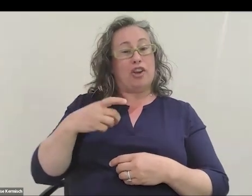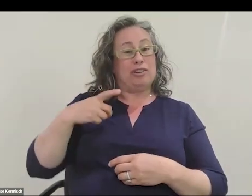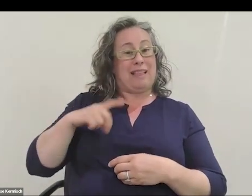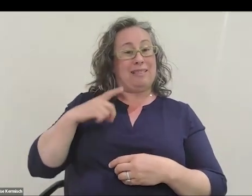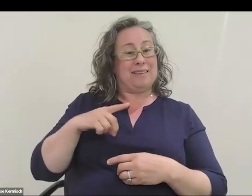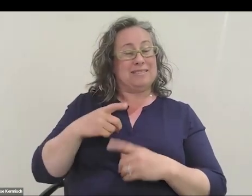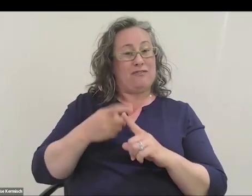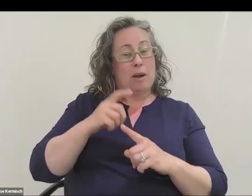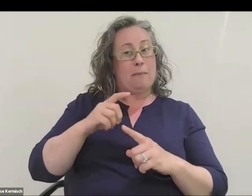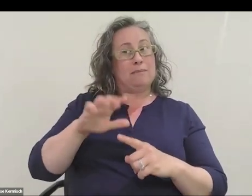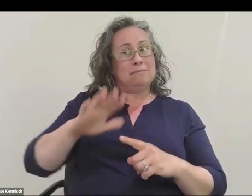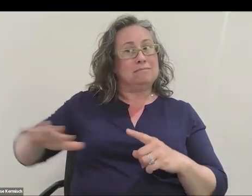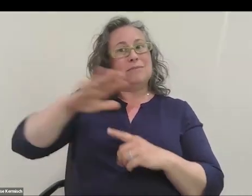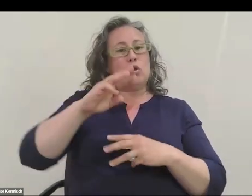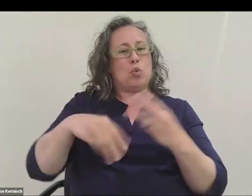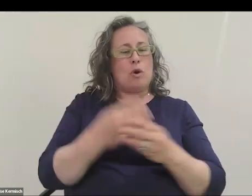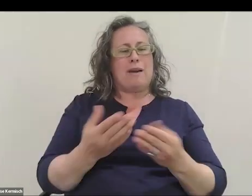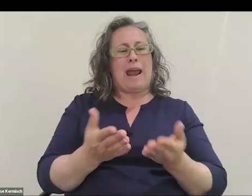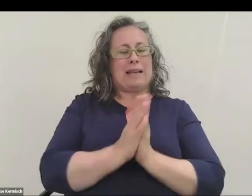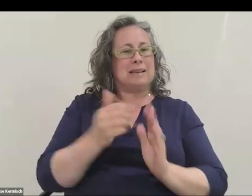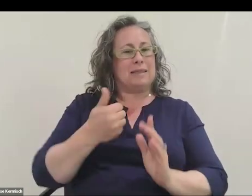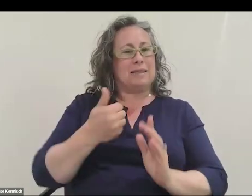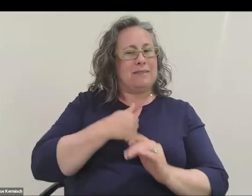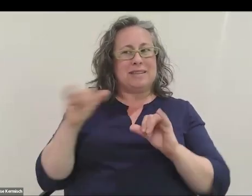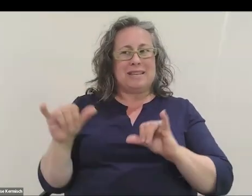who were asking themselves the same question, "How can we get to space?